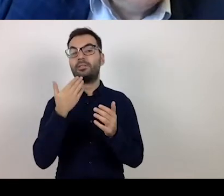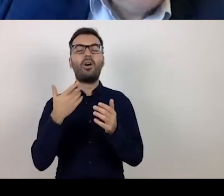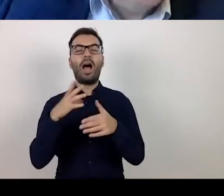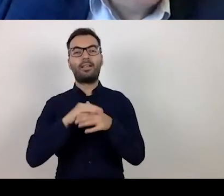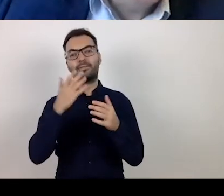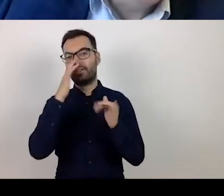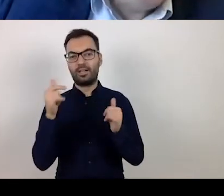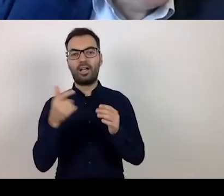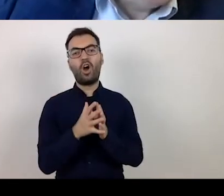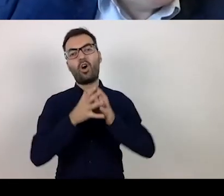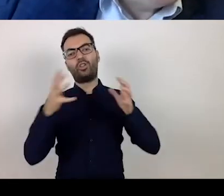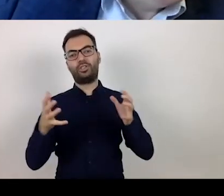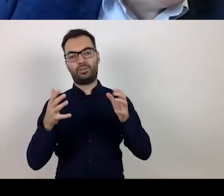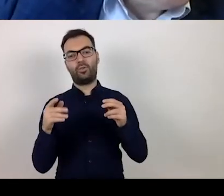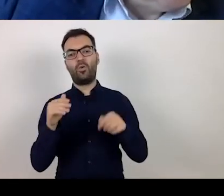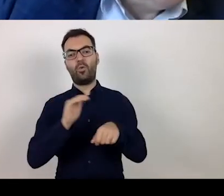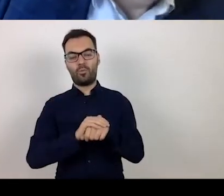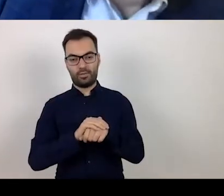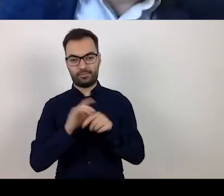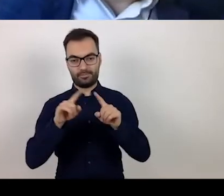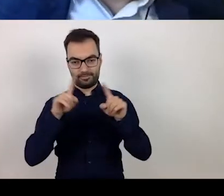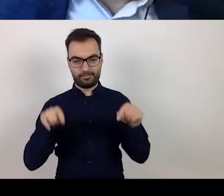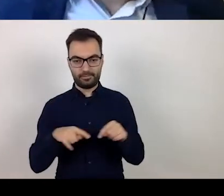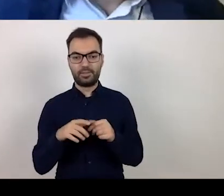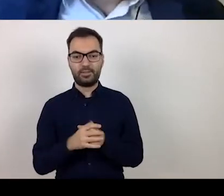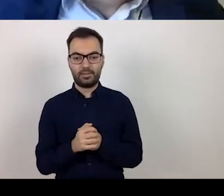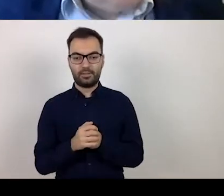This is the result of actions aimed at mitigating